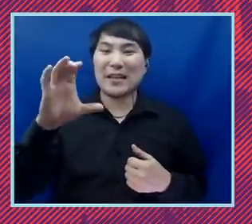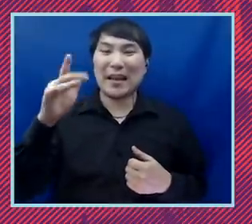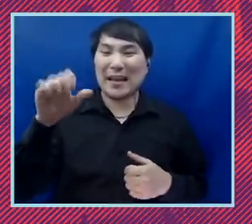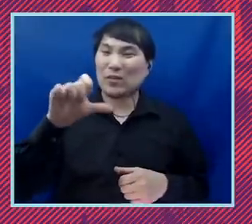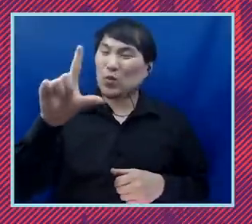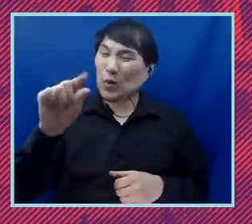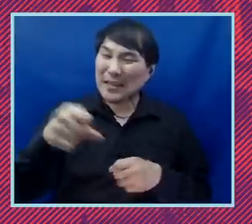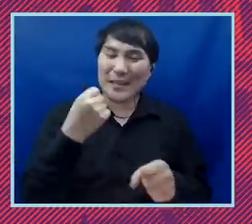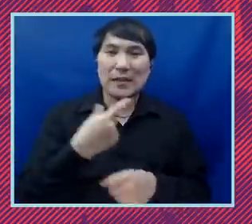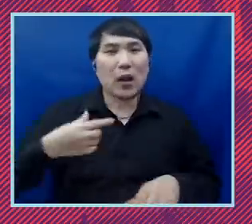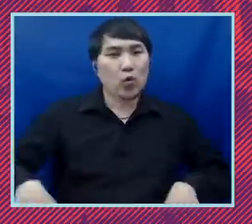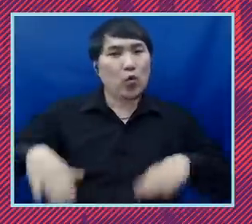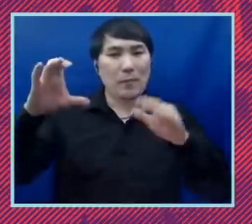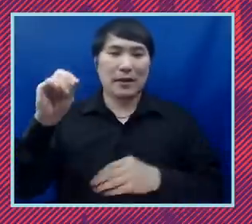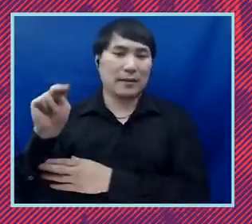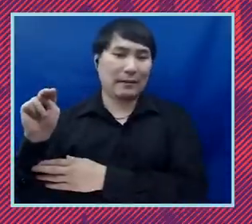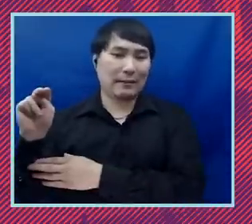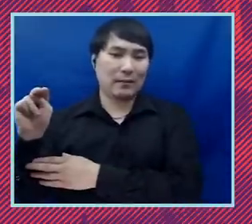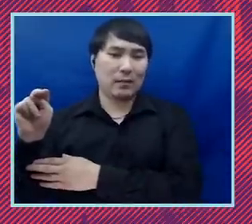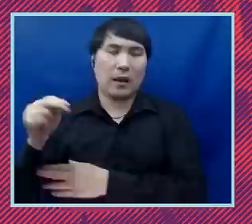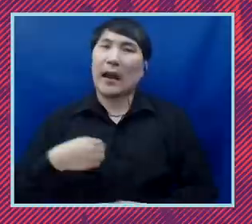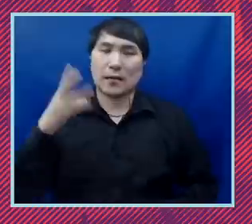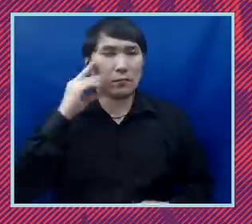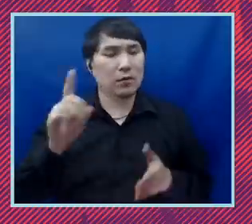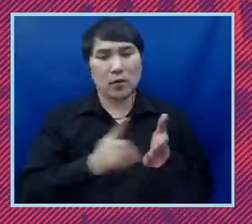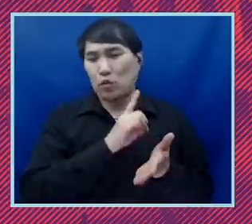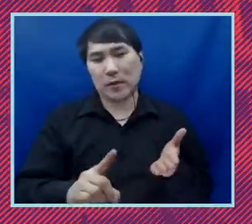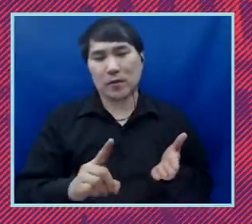and unfortunately experienced a lot of discrimination because my parents were immigrants,